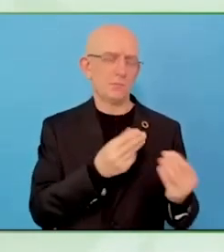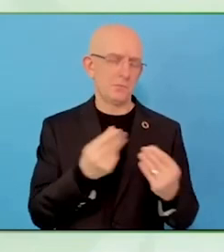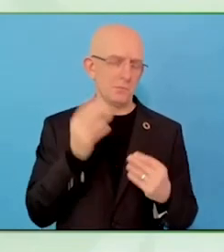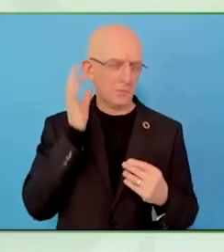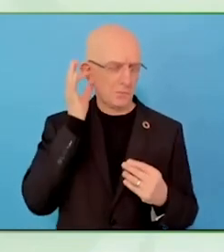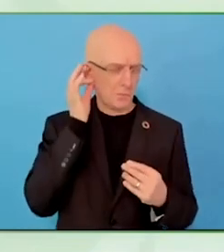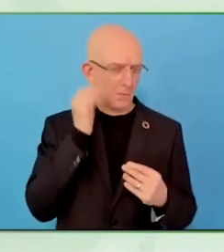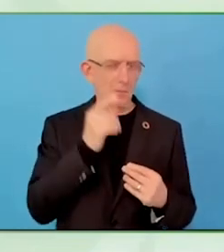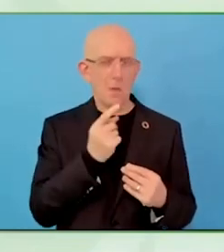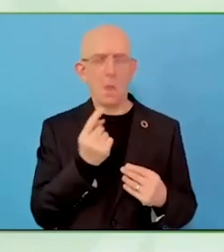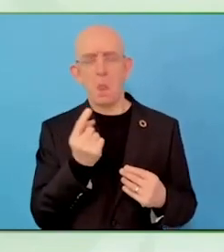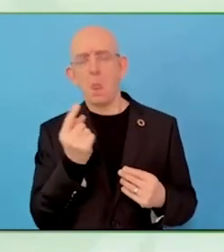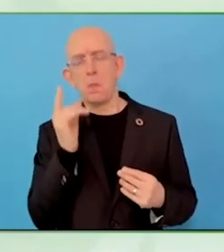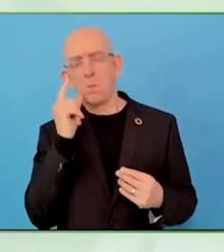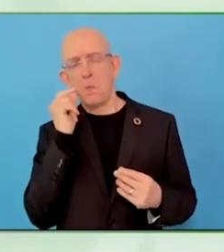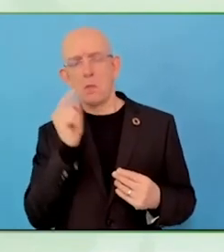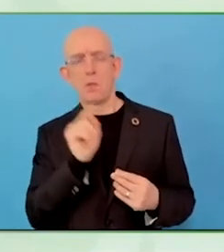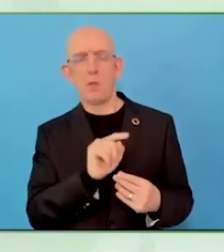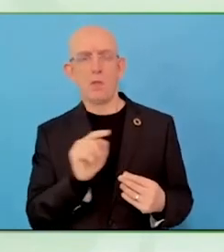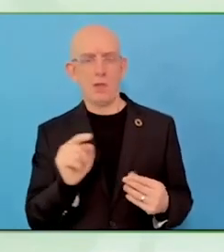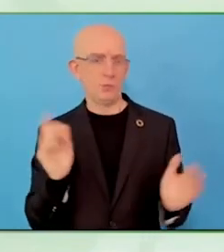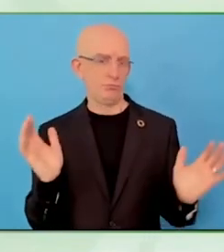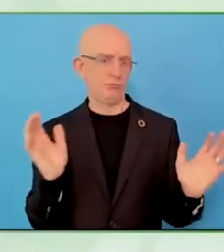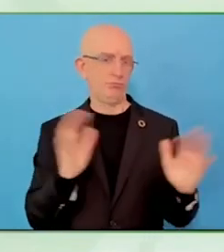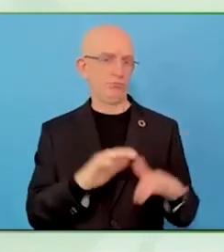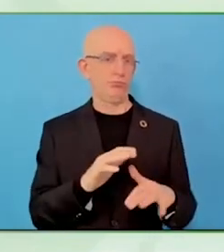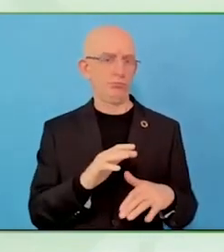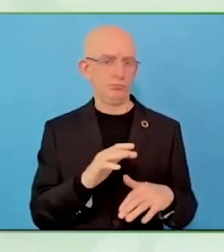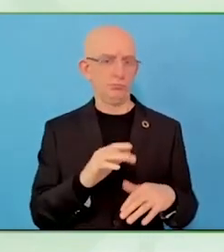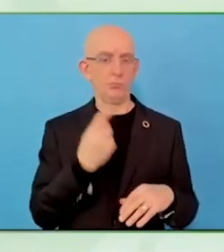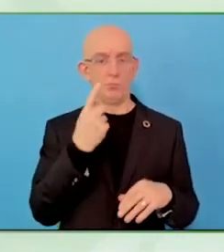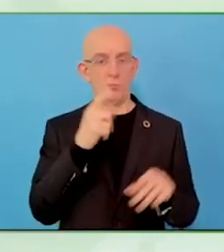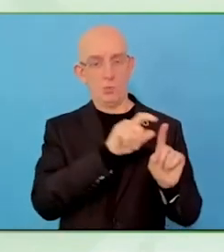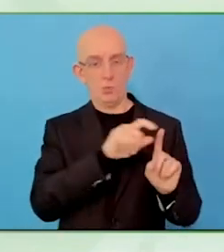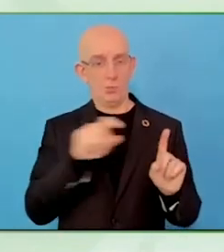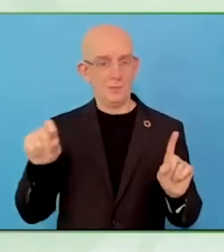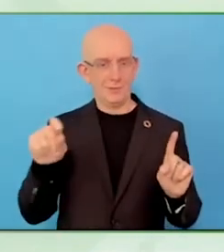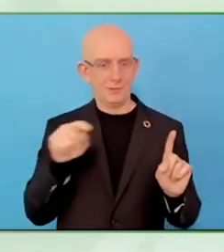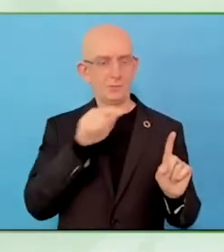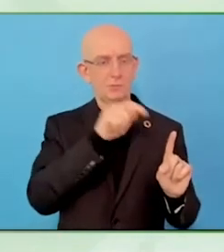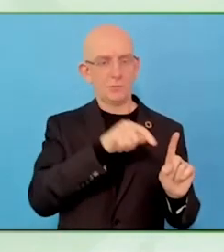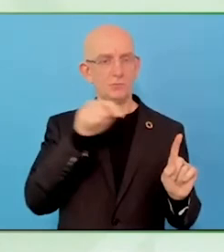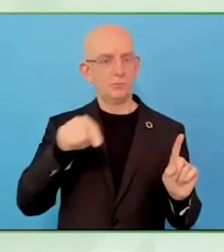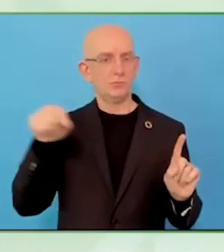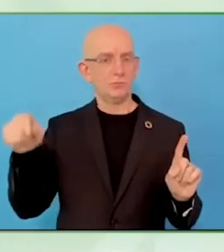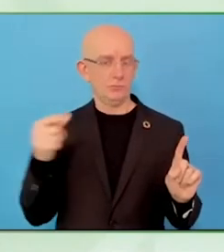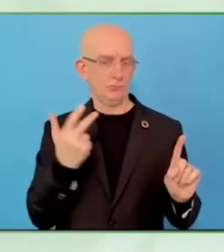art talent, working with a specialist, a social worker and an artist to produce artworks.